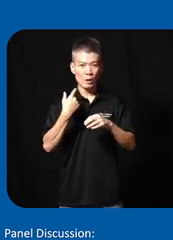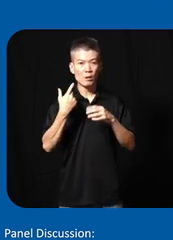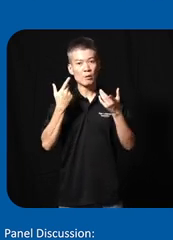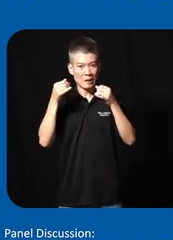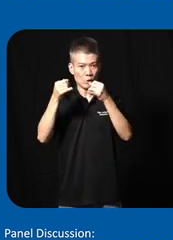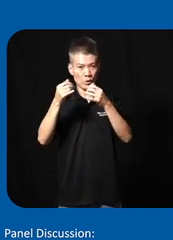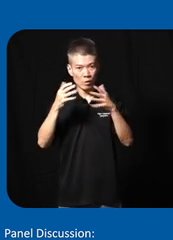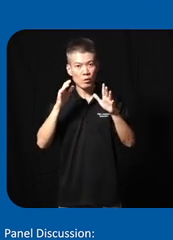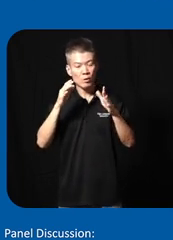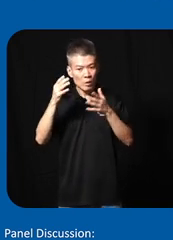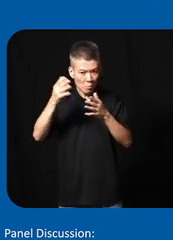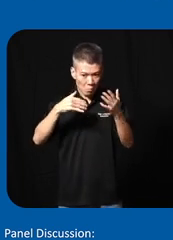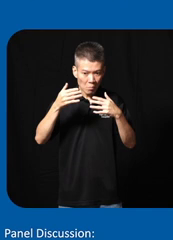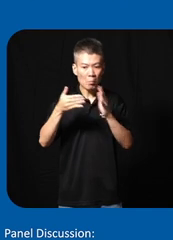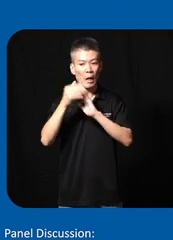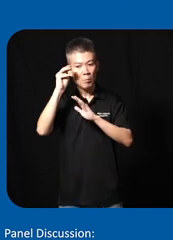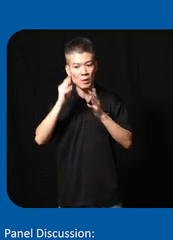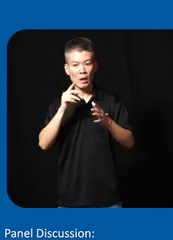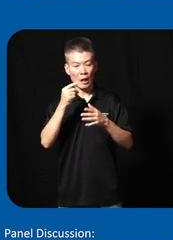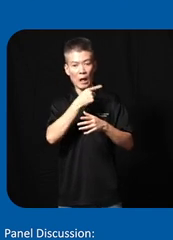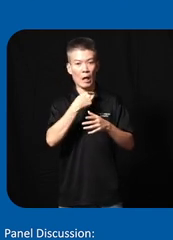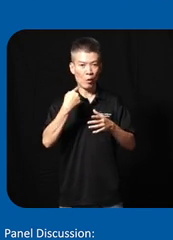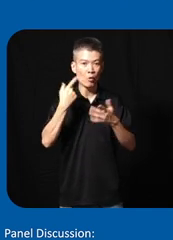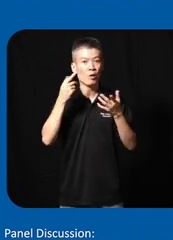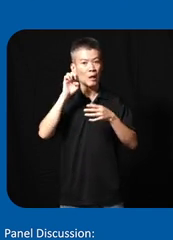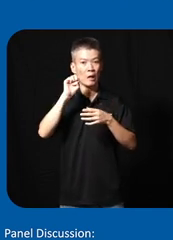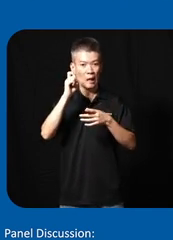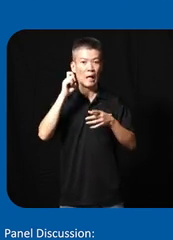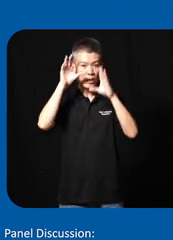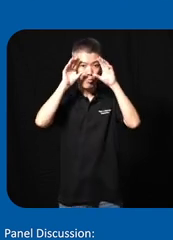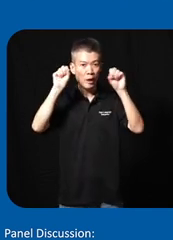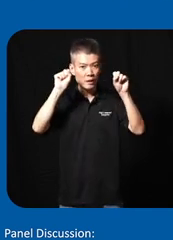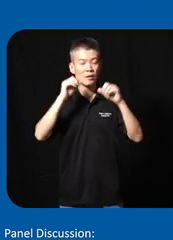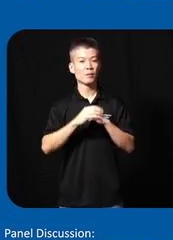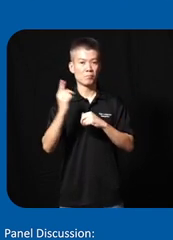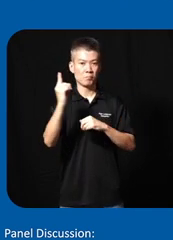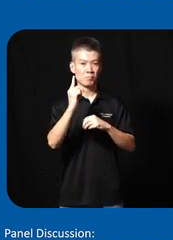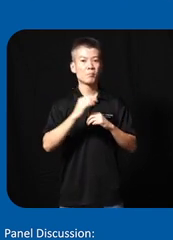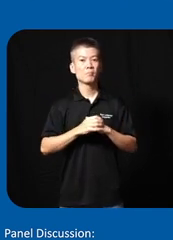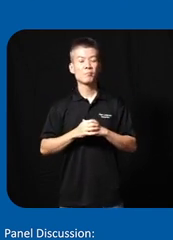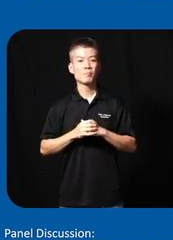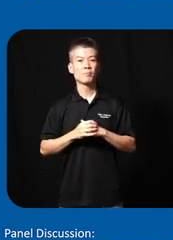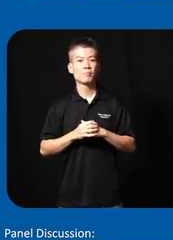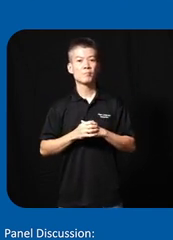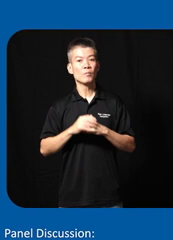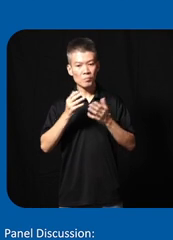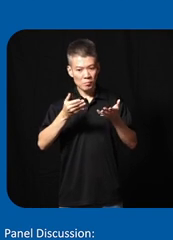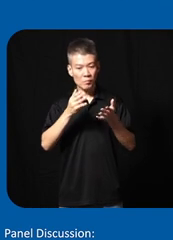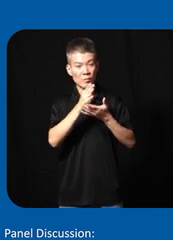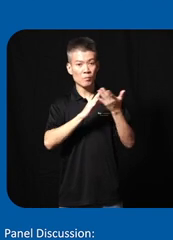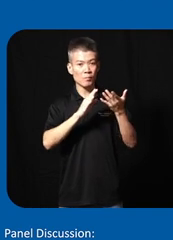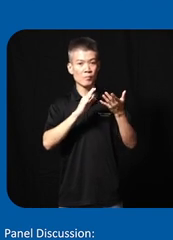insallation are gra by ministers and of course our ex president yeah oh so here are some of the